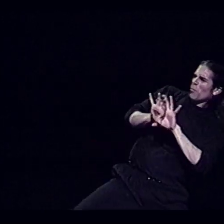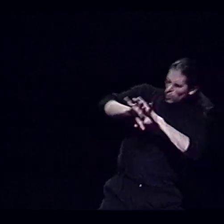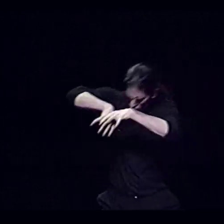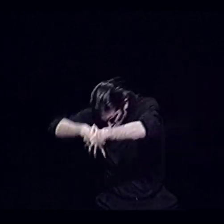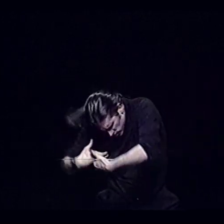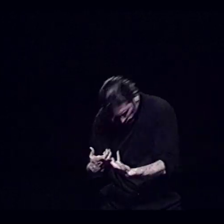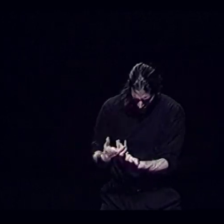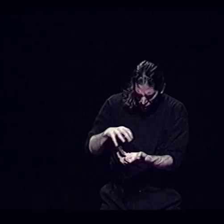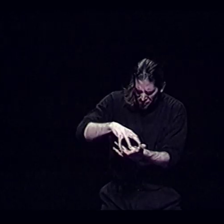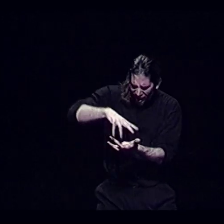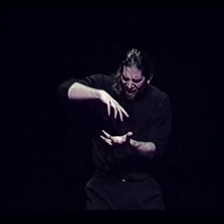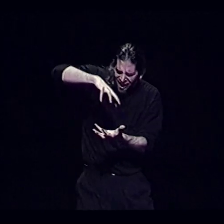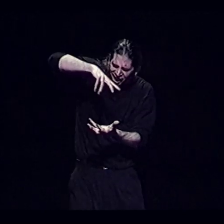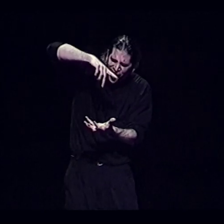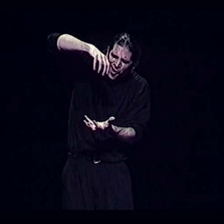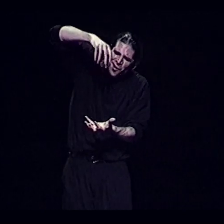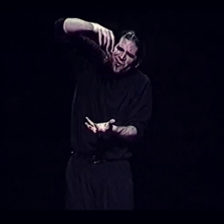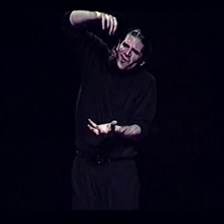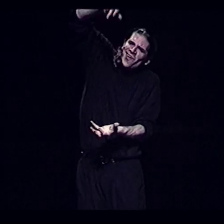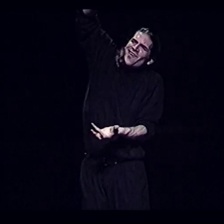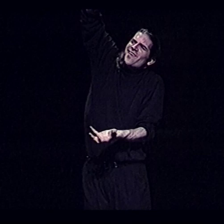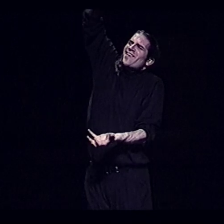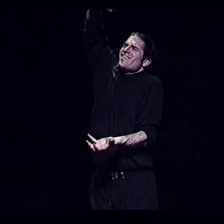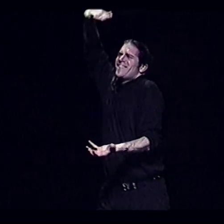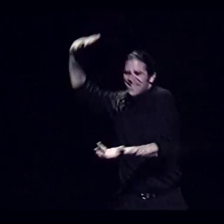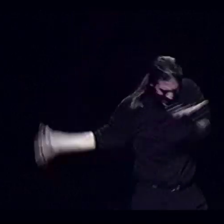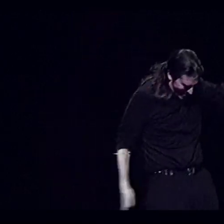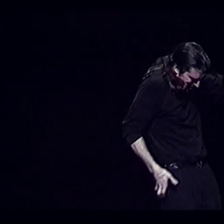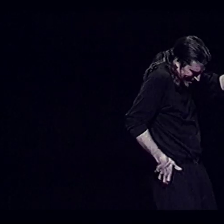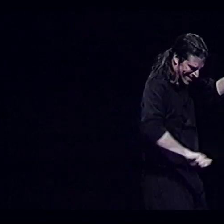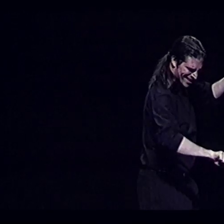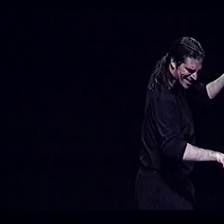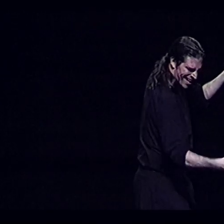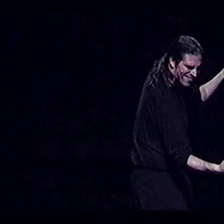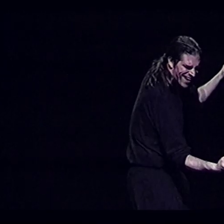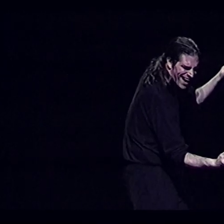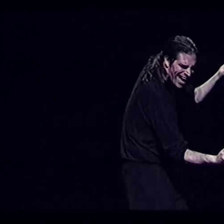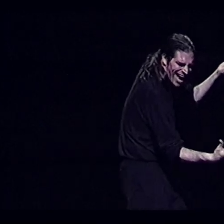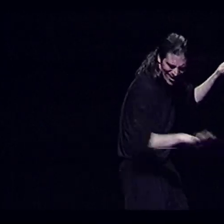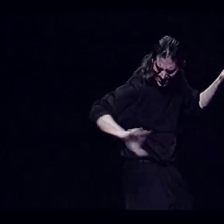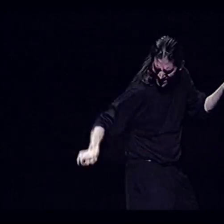Smoking, smoking It's the flame